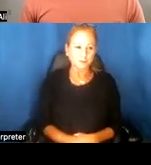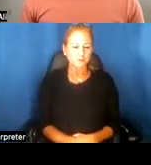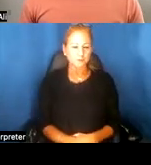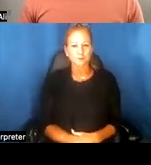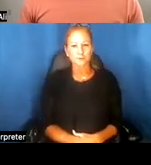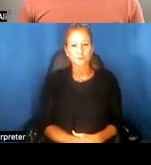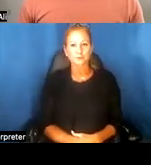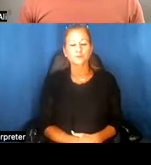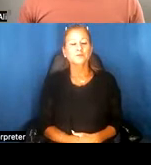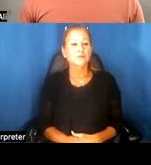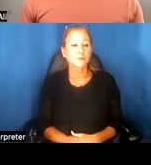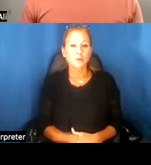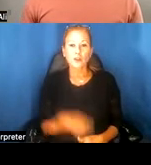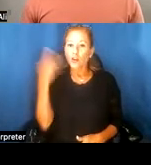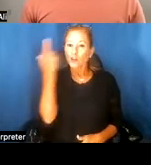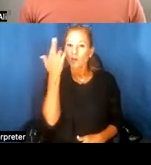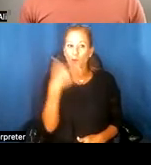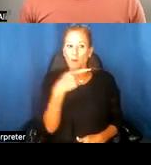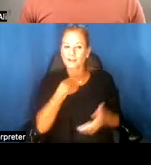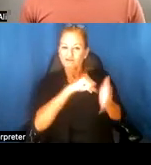So the reason why I highlight this is because